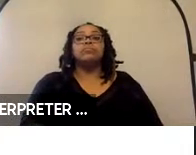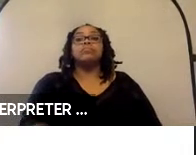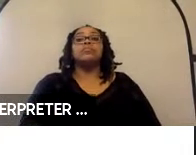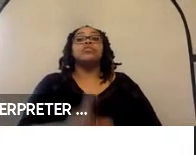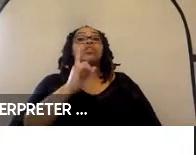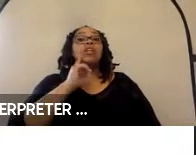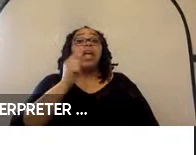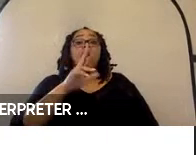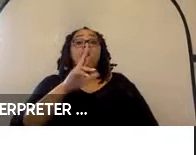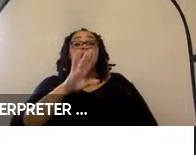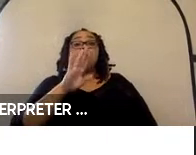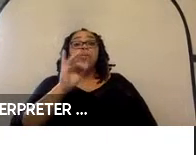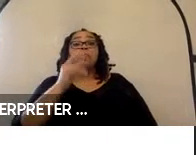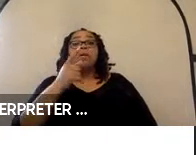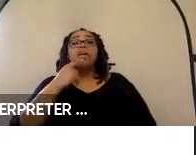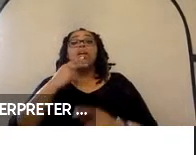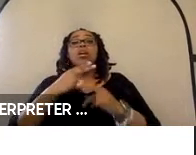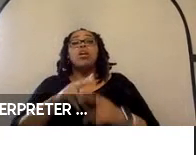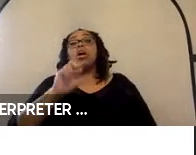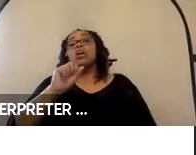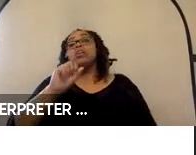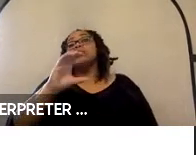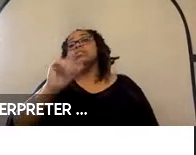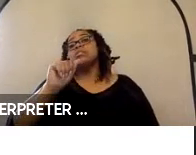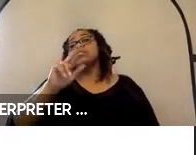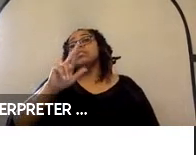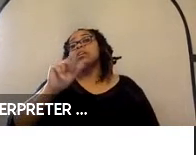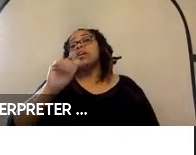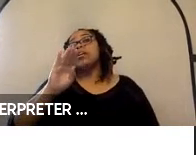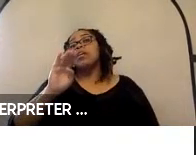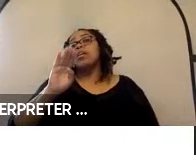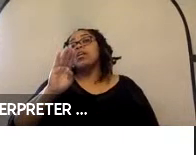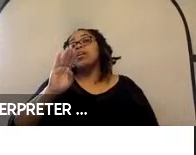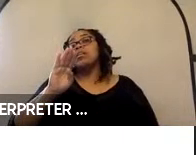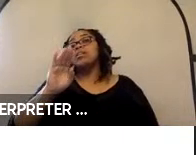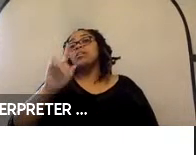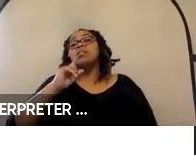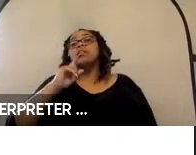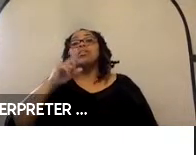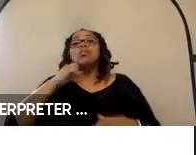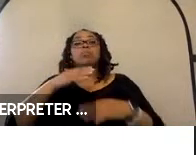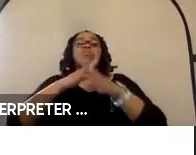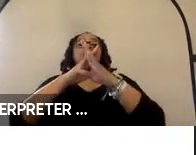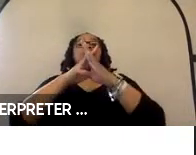right is called a scarab bag, designed to provide option for protecting occupants in